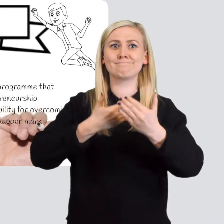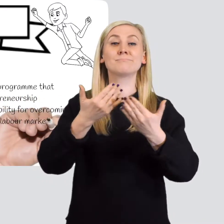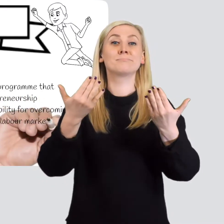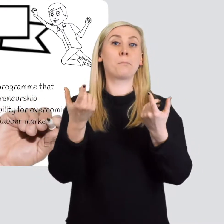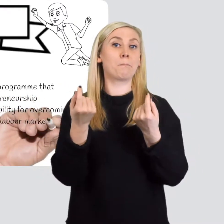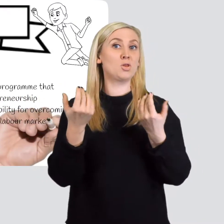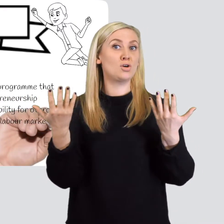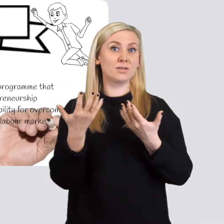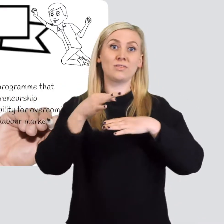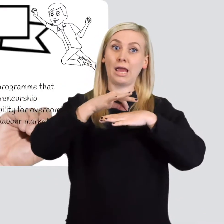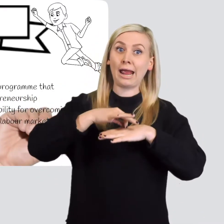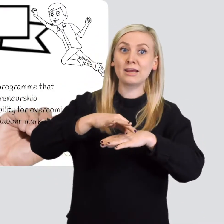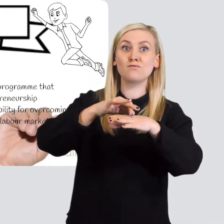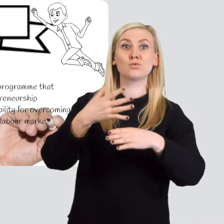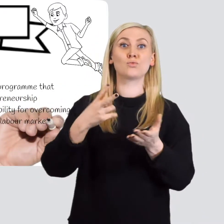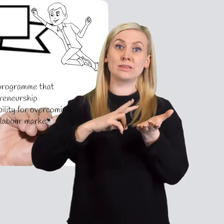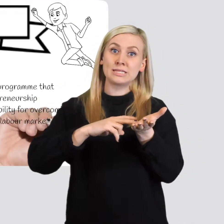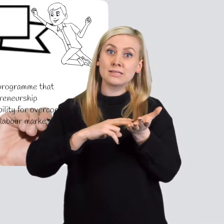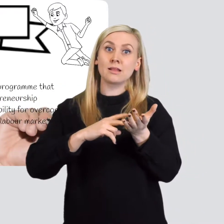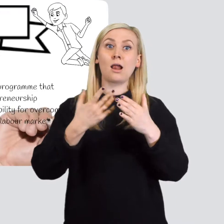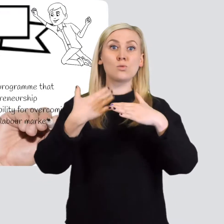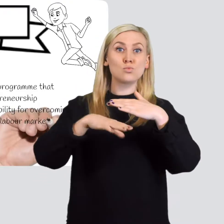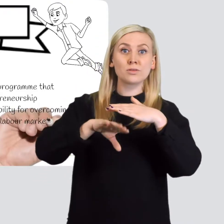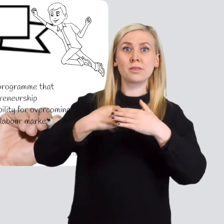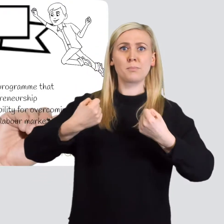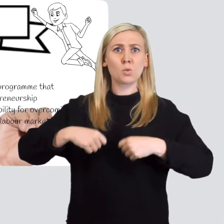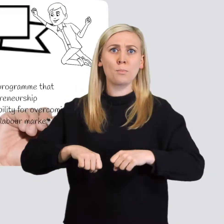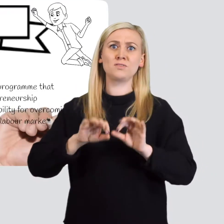that introduces digital and social entrepreneurship competences